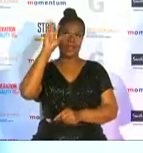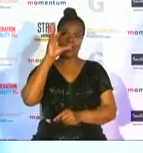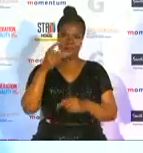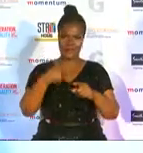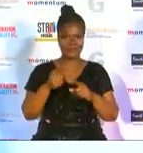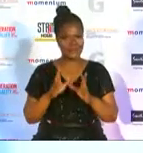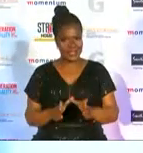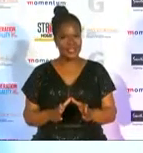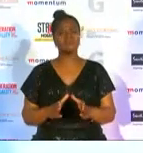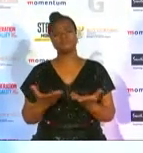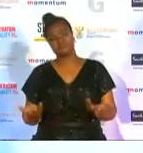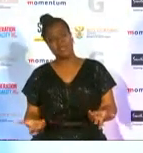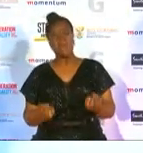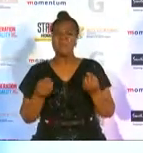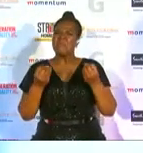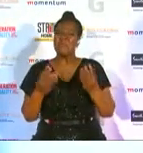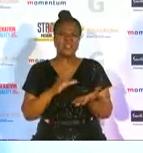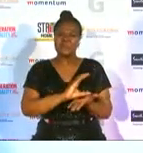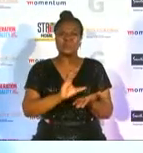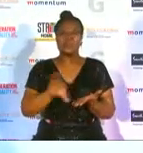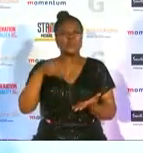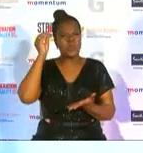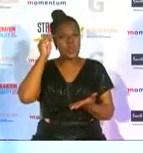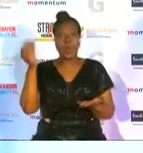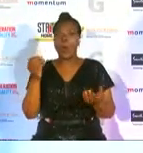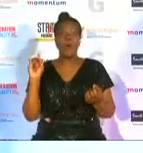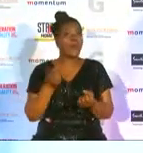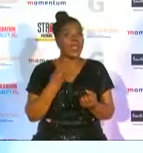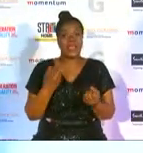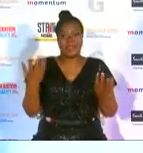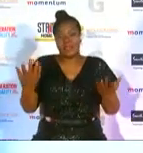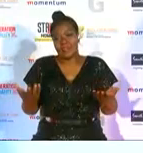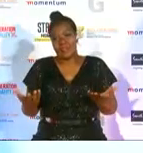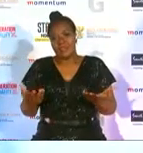there are many sponsors everyone know and everything to do with funding and